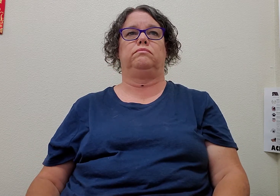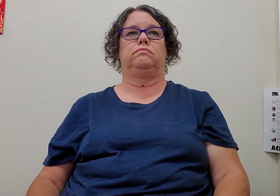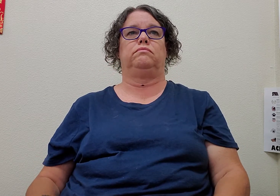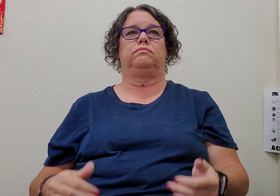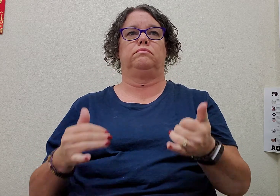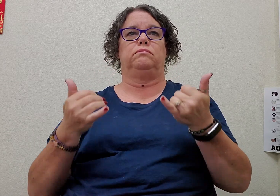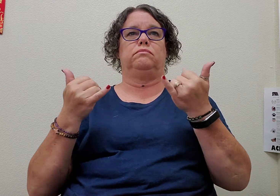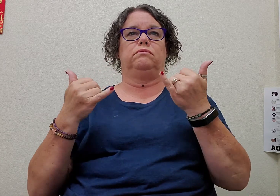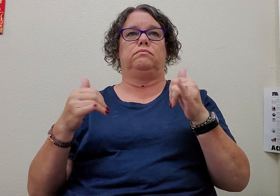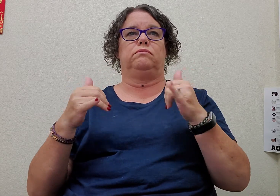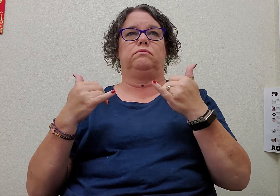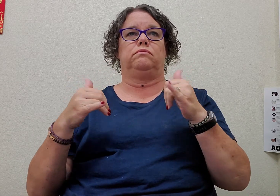play